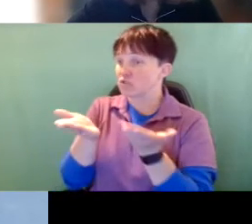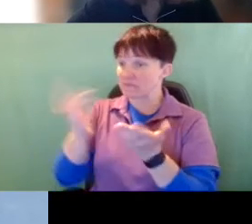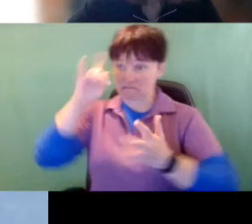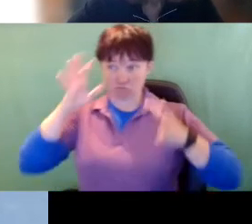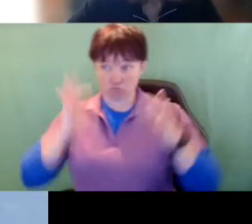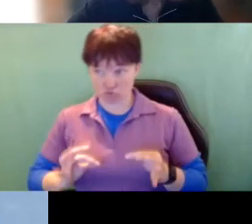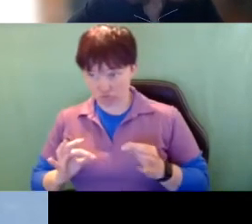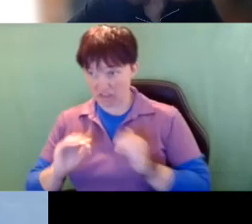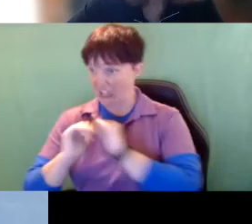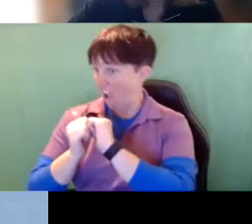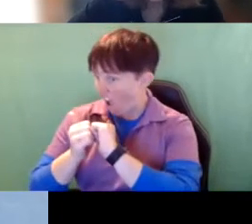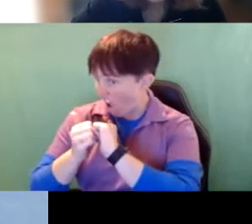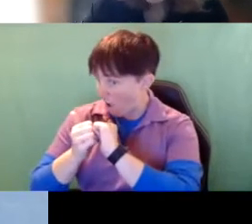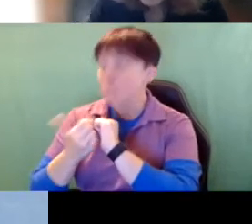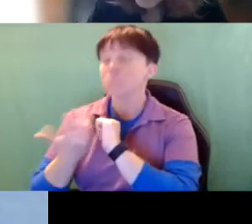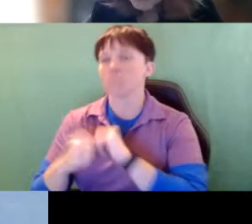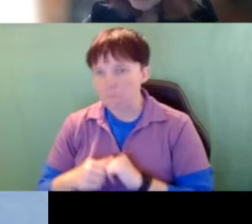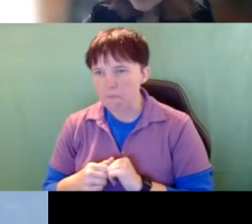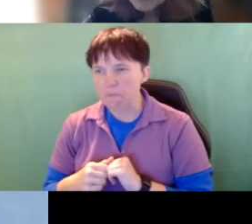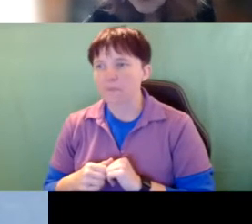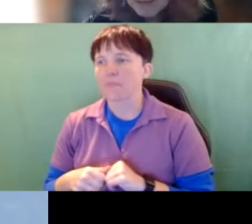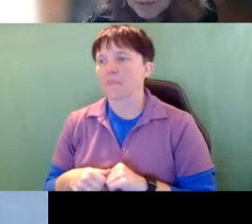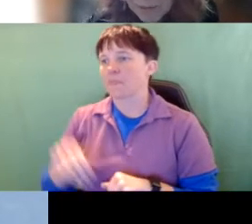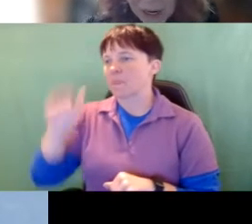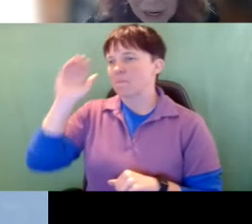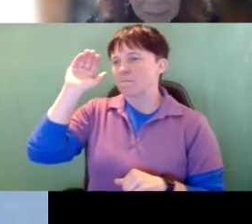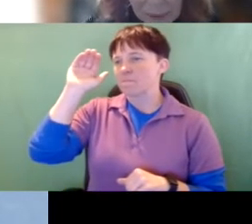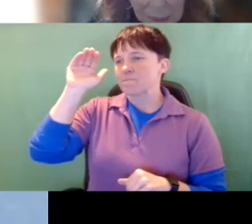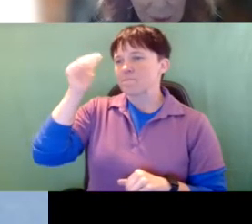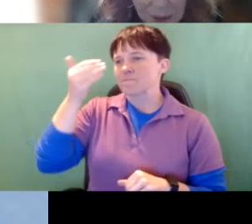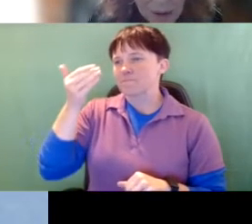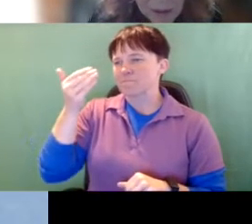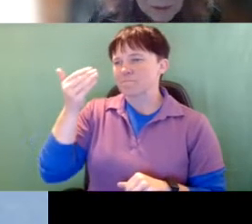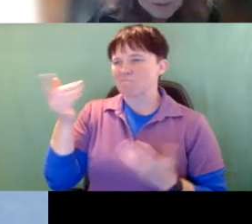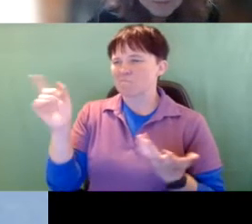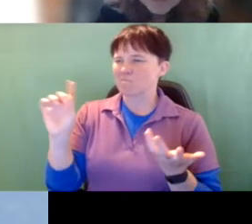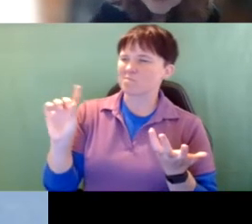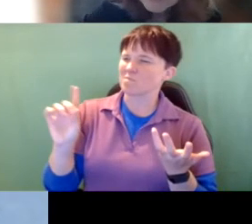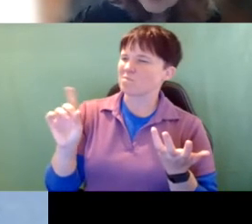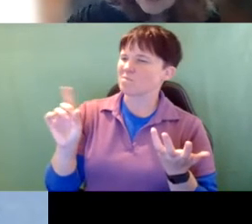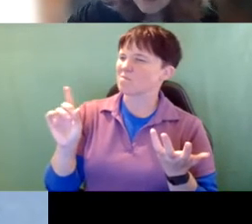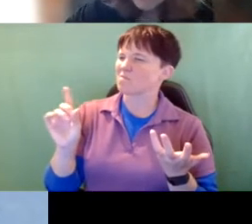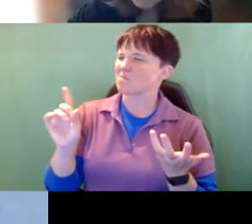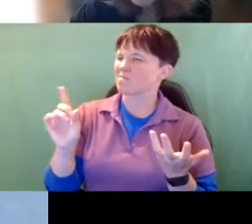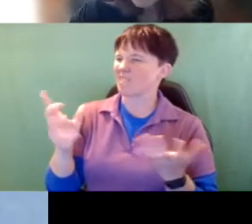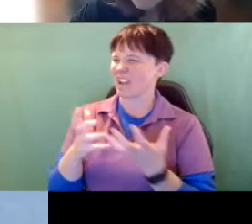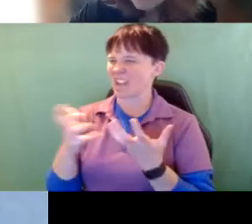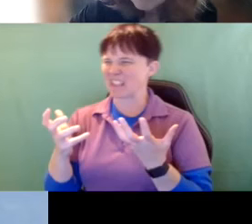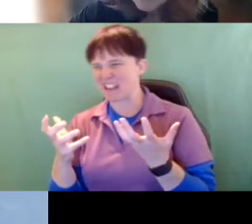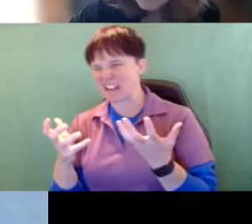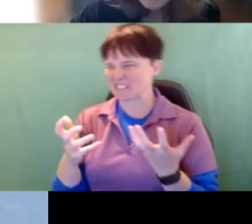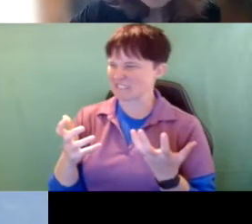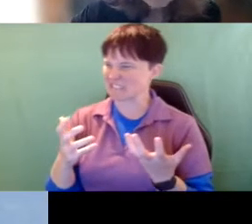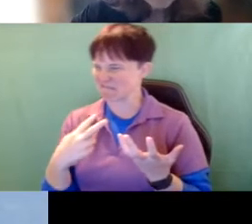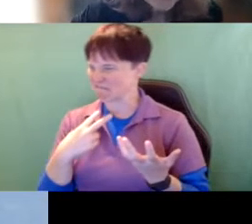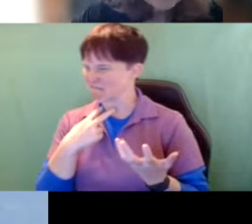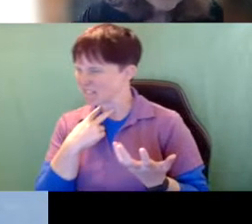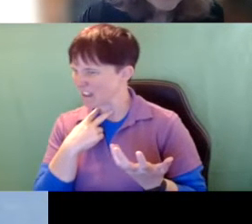That seems to be where a lot of people are still kind of stuck, and maybe you have some